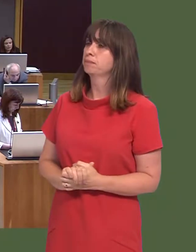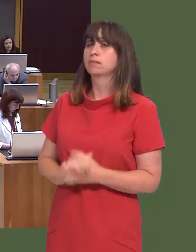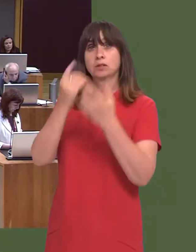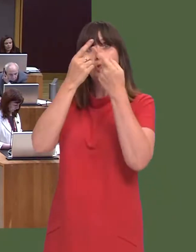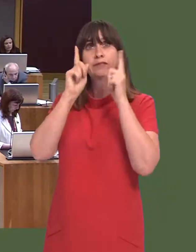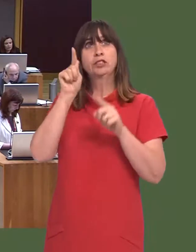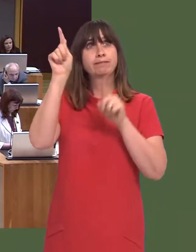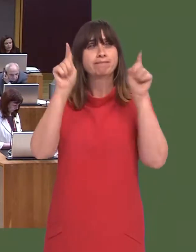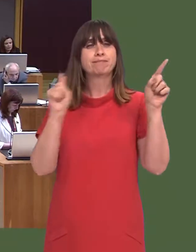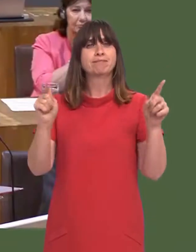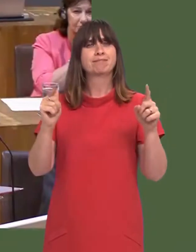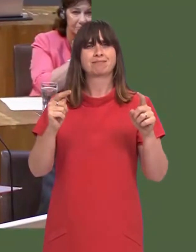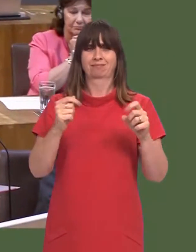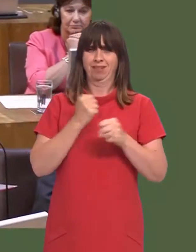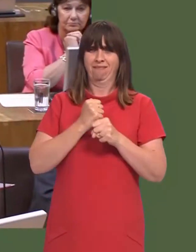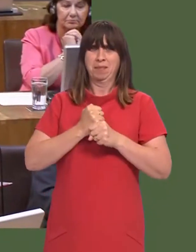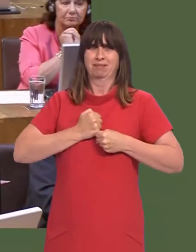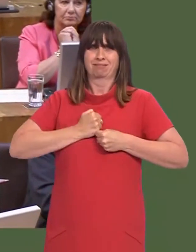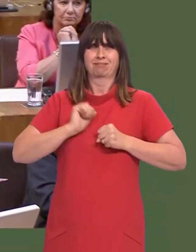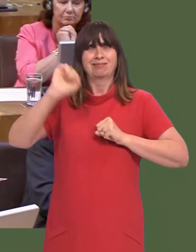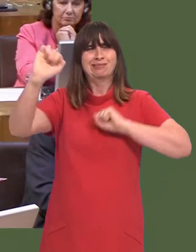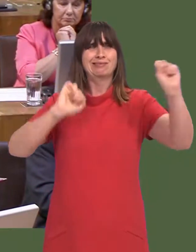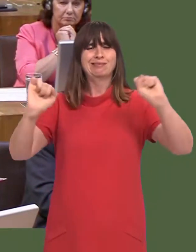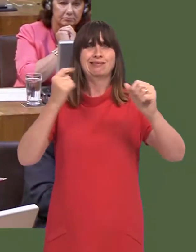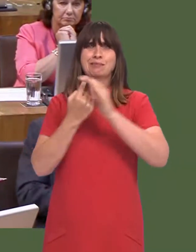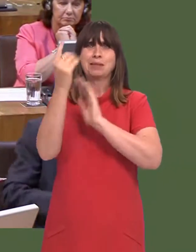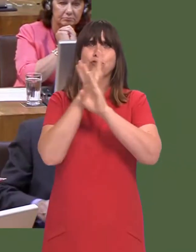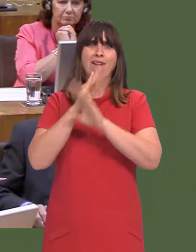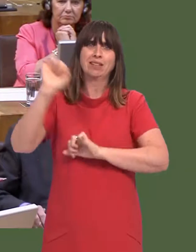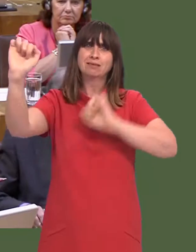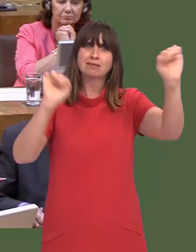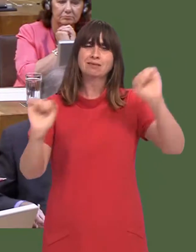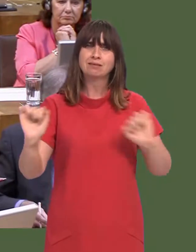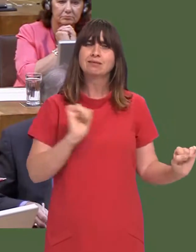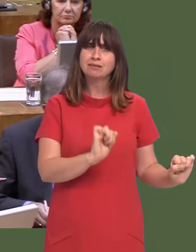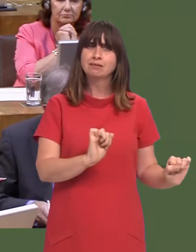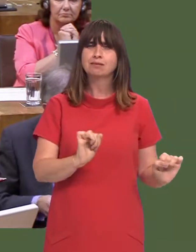Carwyn Jones: Well, the universities are, of course, independent, and so itís up to them to take their own decisions.